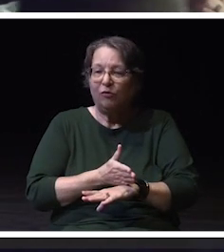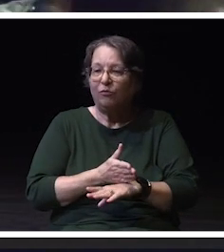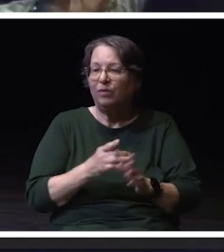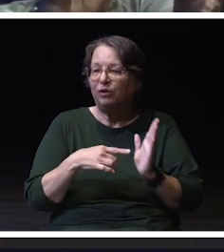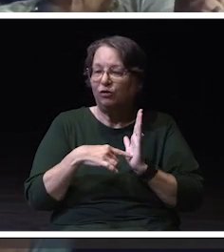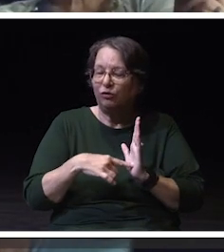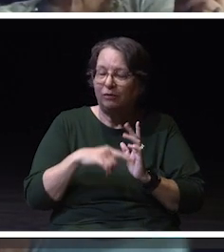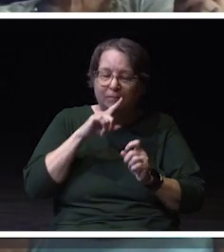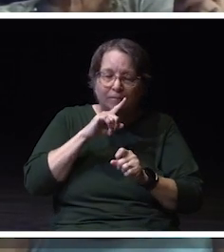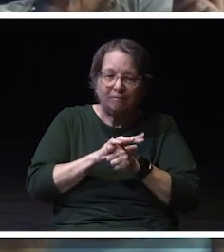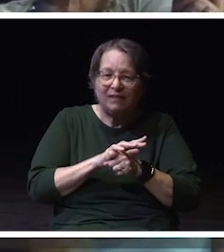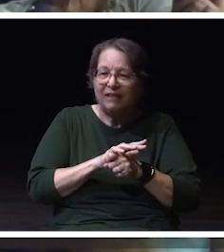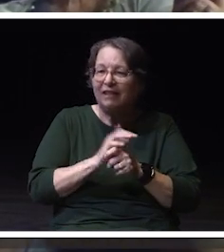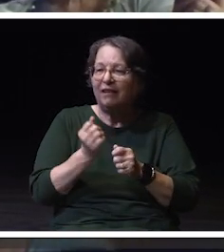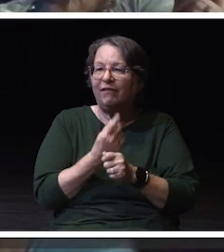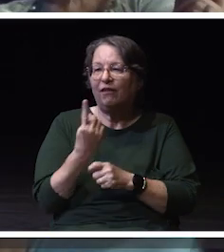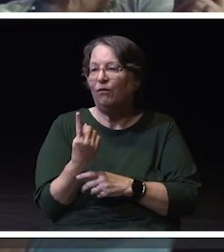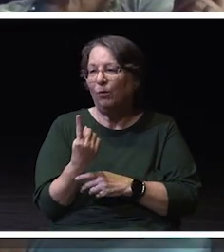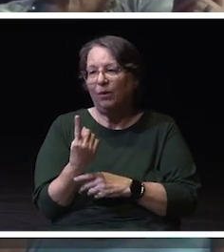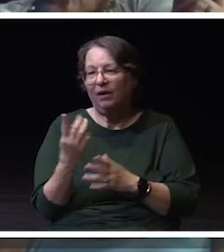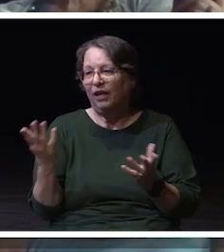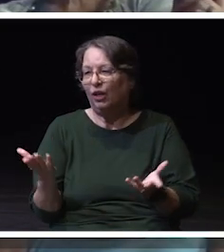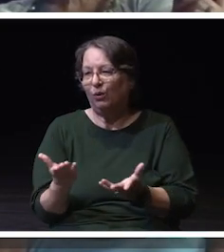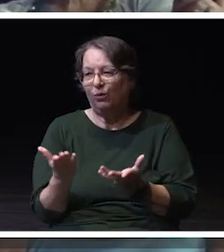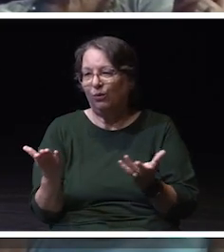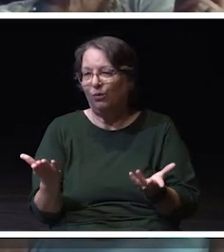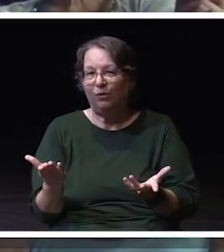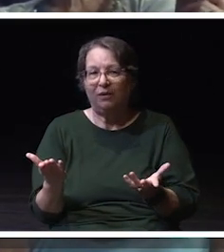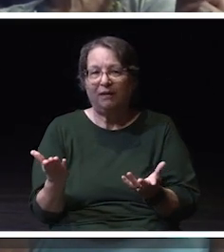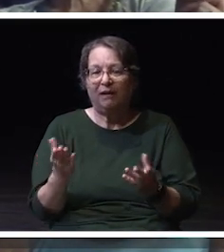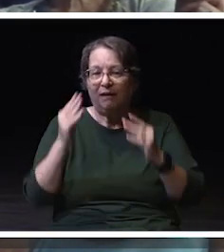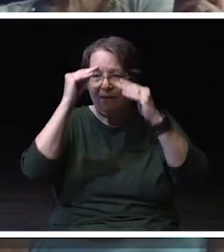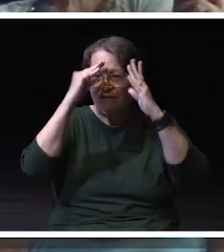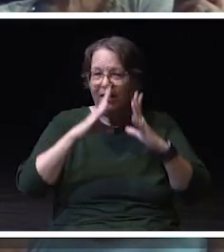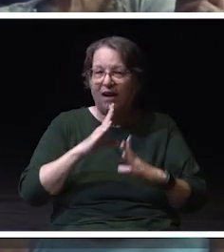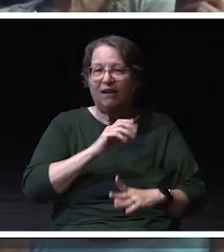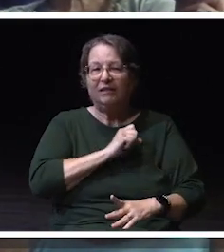of everyone here, our faculty, our staff,